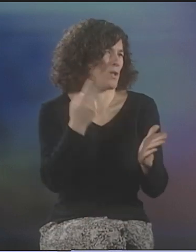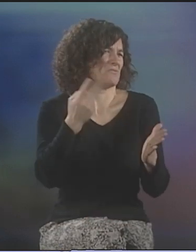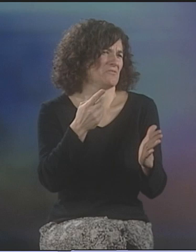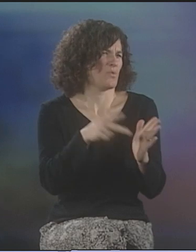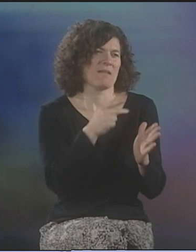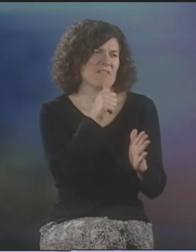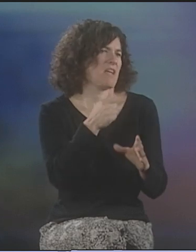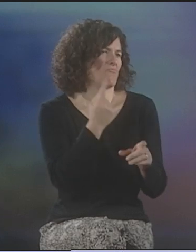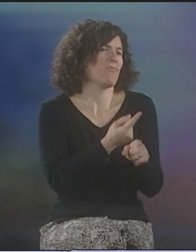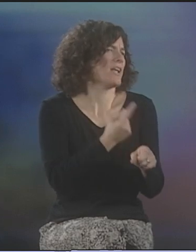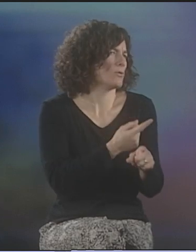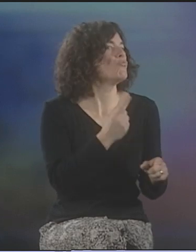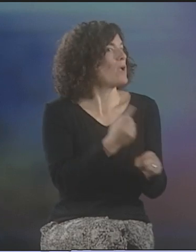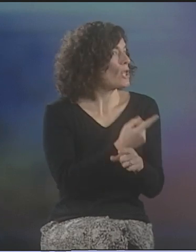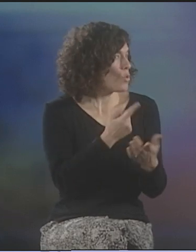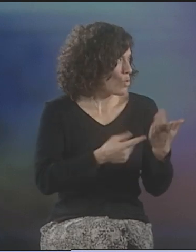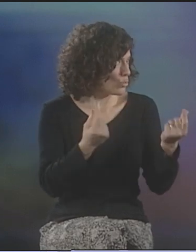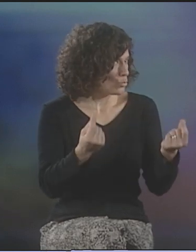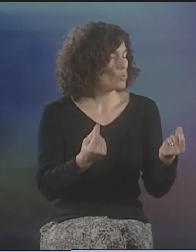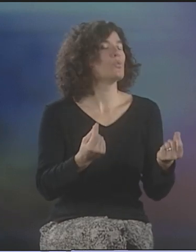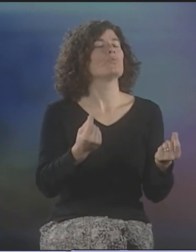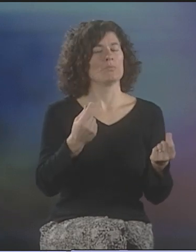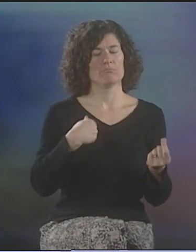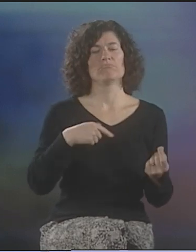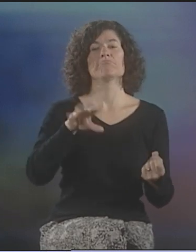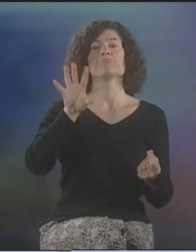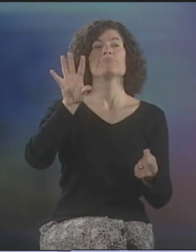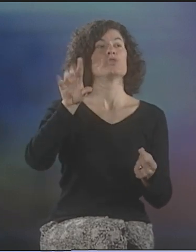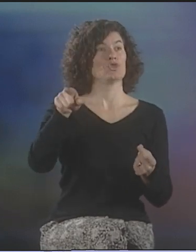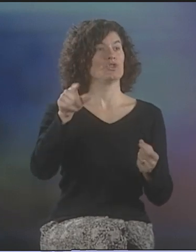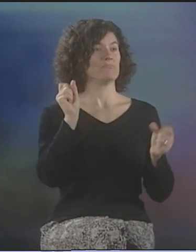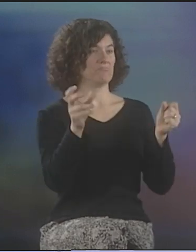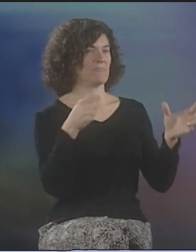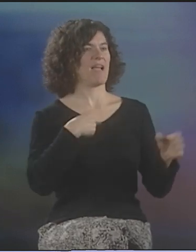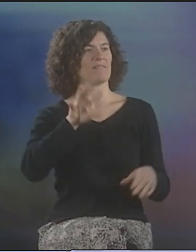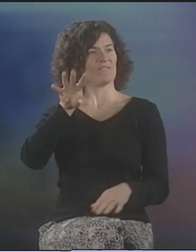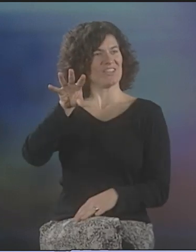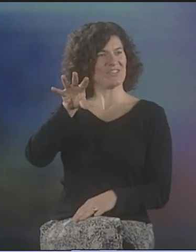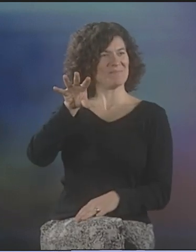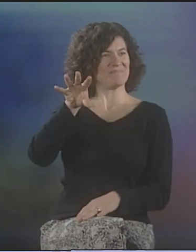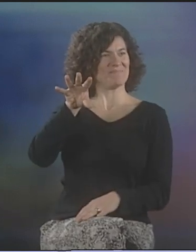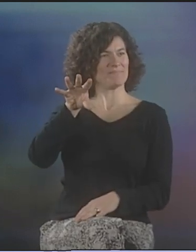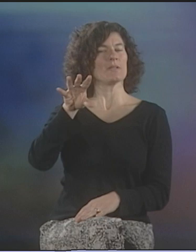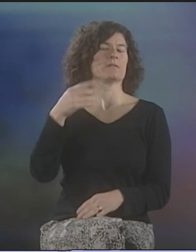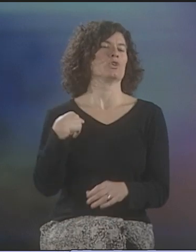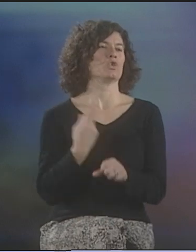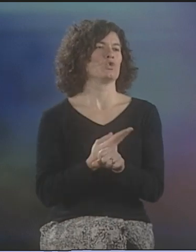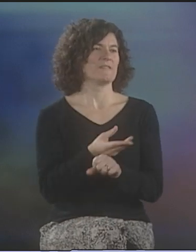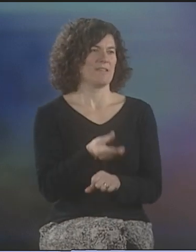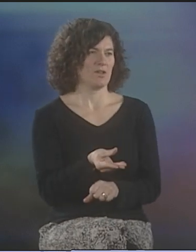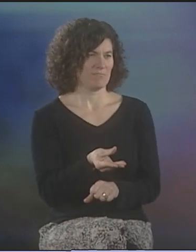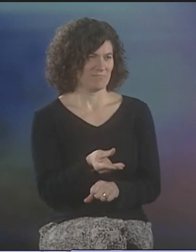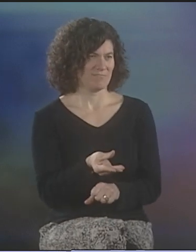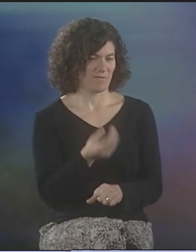MAYBE ONCE OR TWICE, BUT NOT OFTEN. WHAT WOULD TEND TO HAPPEN IS THAT I WOULD VIDEO HER DOING HER PERFORMANCE